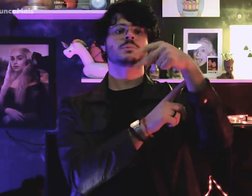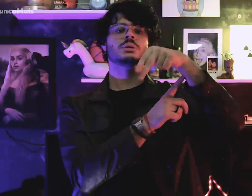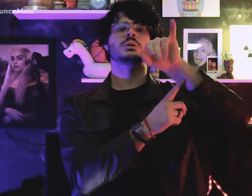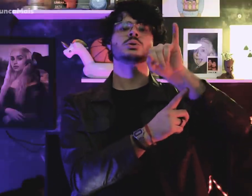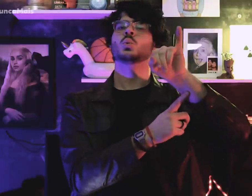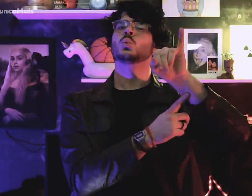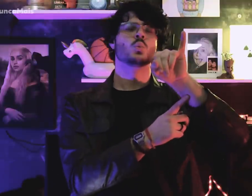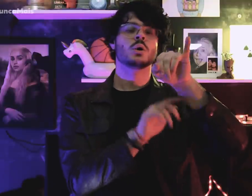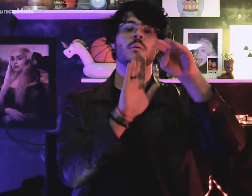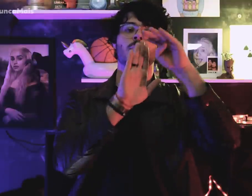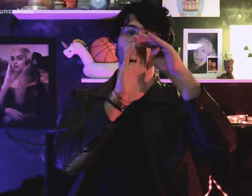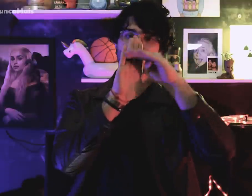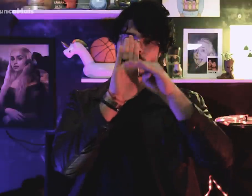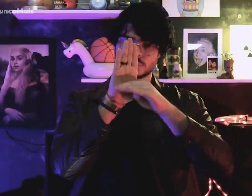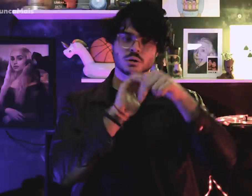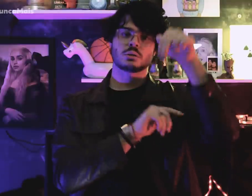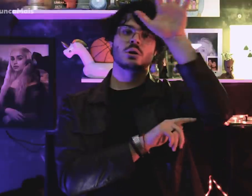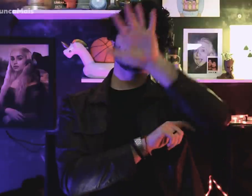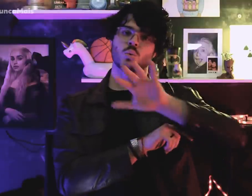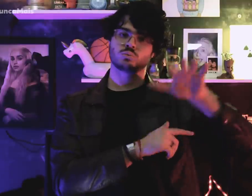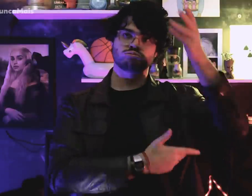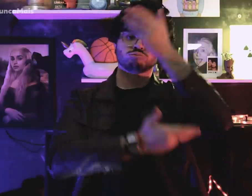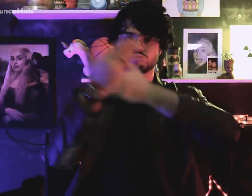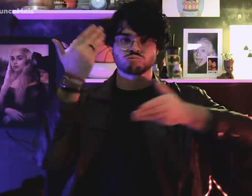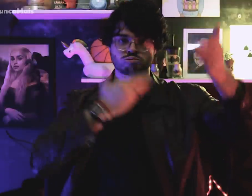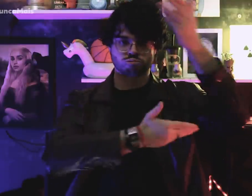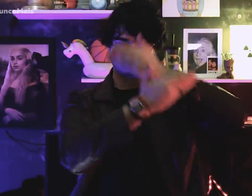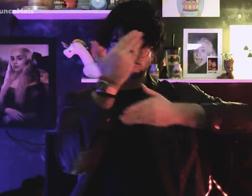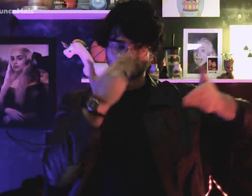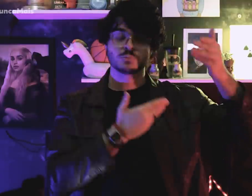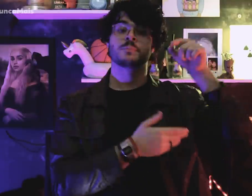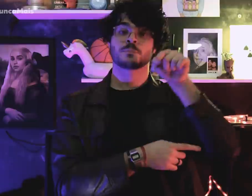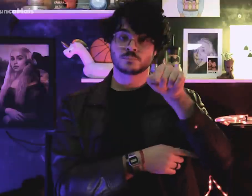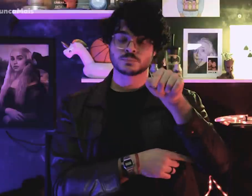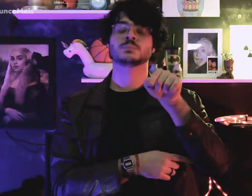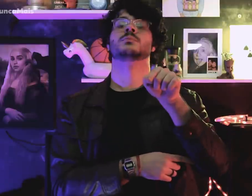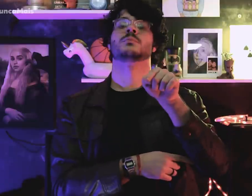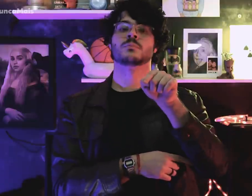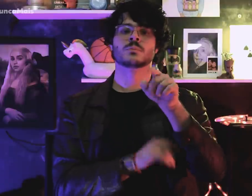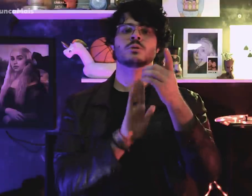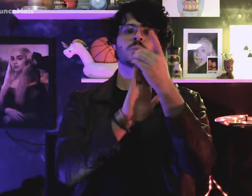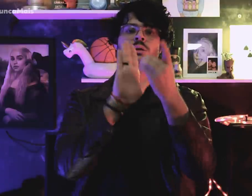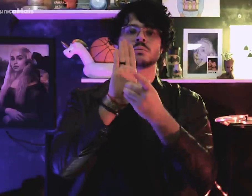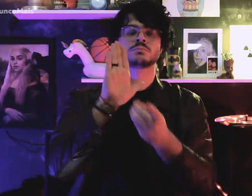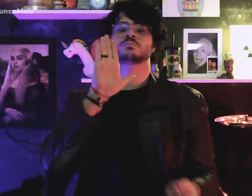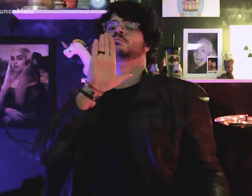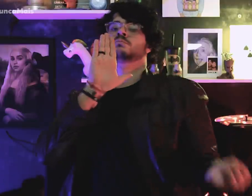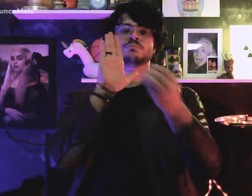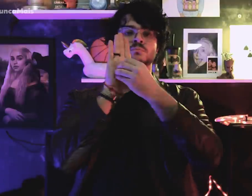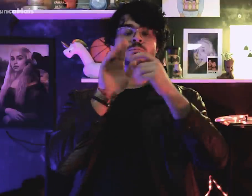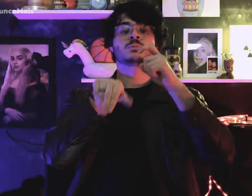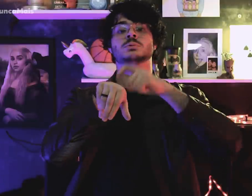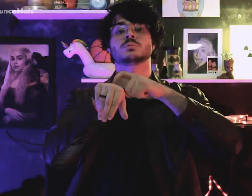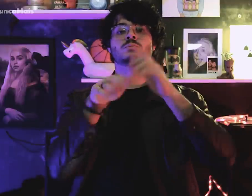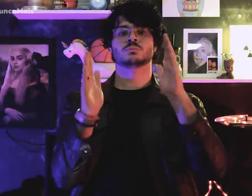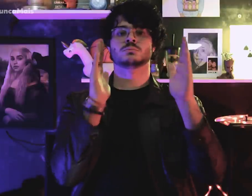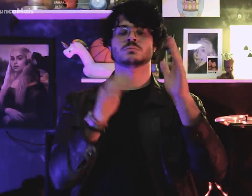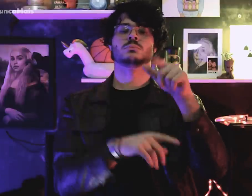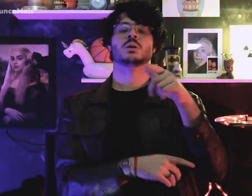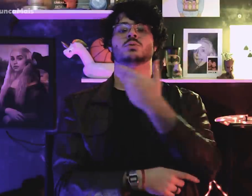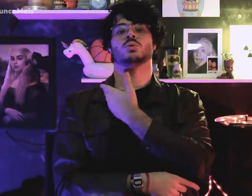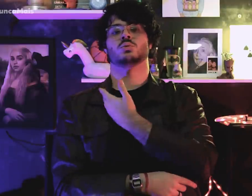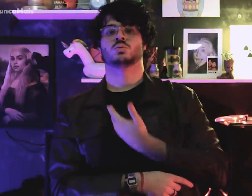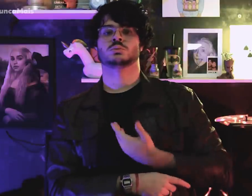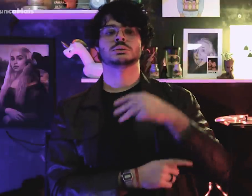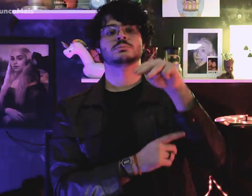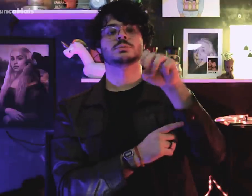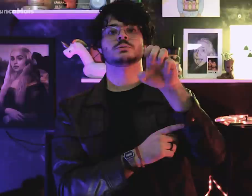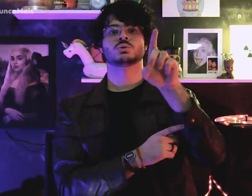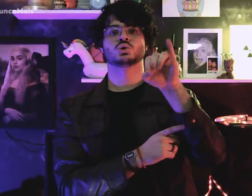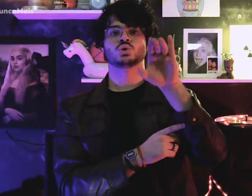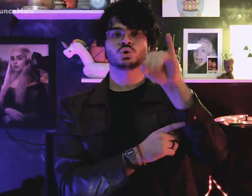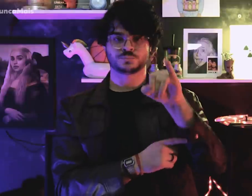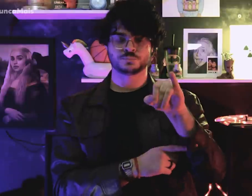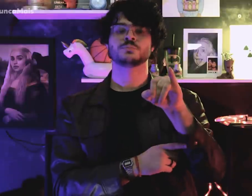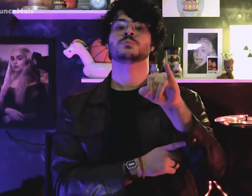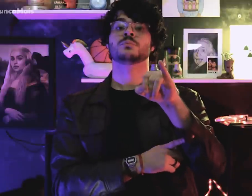the PIN (National Integration Program) was enacted in the Médici government,